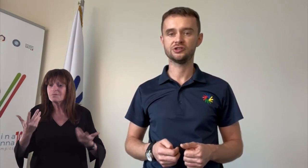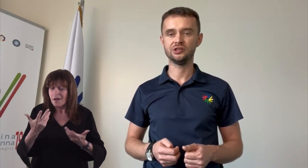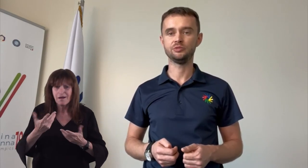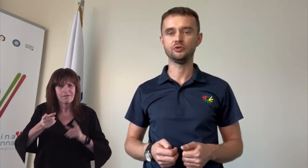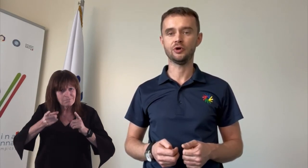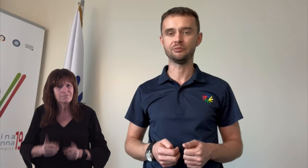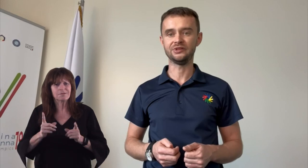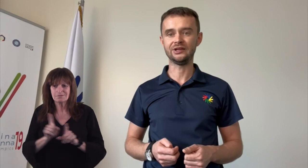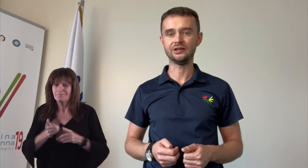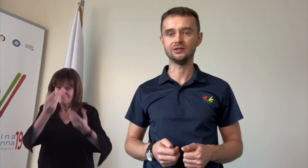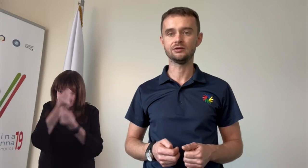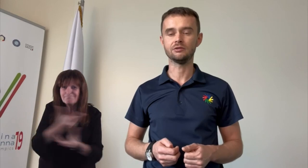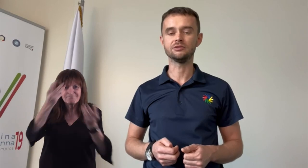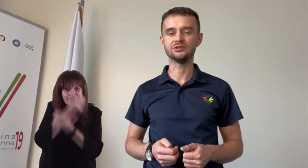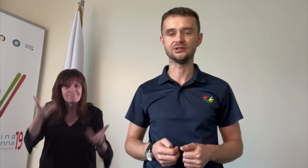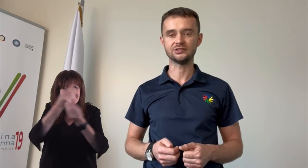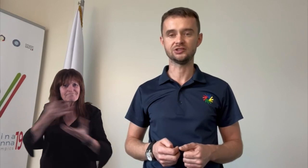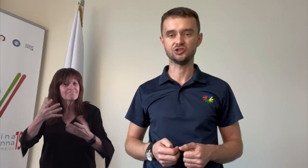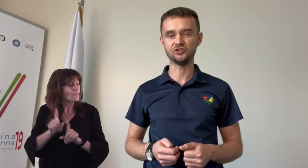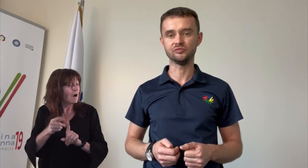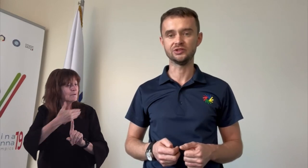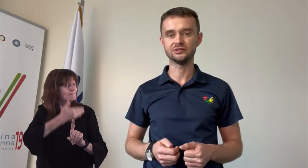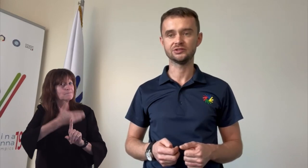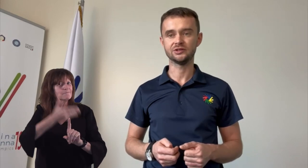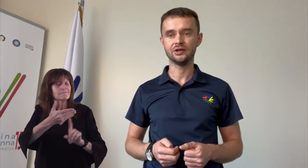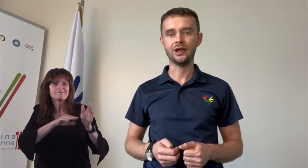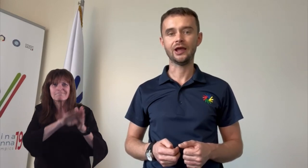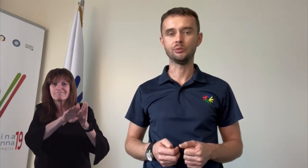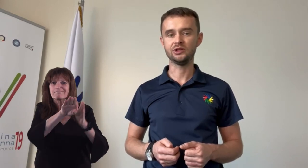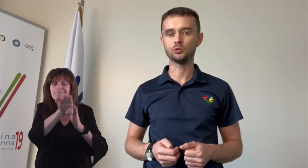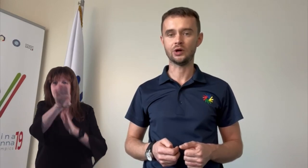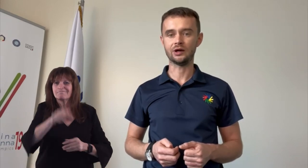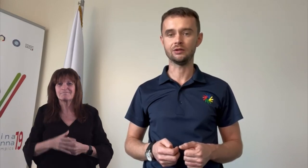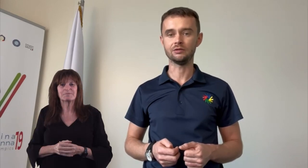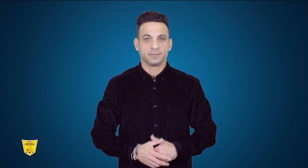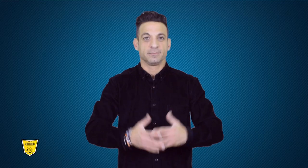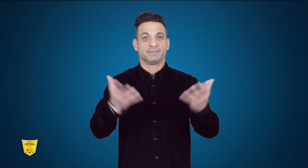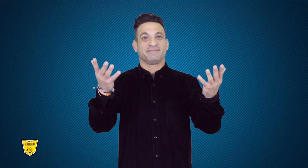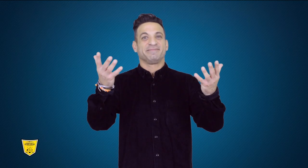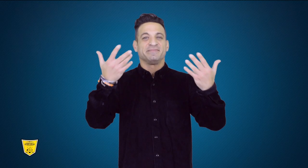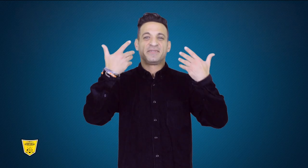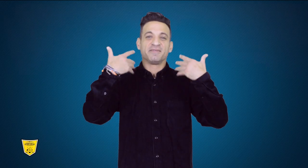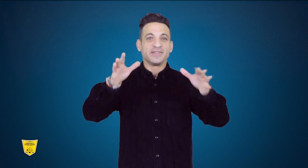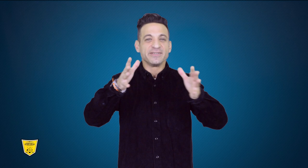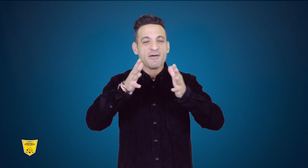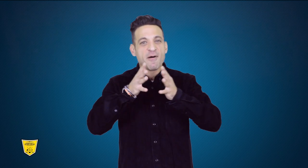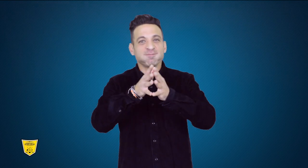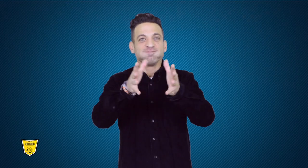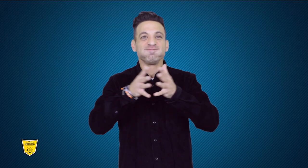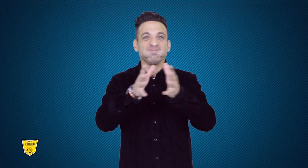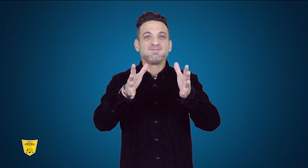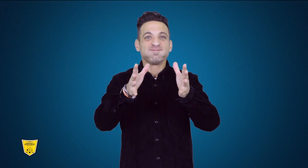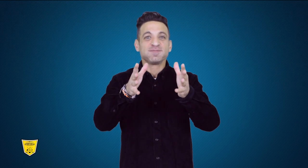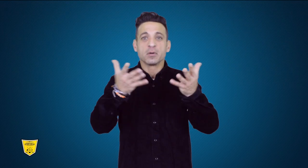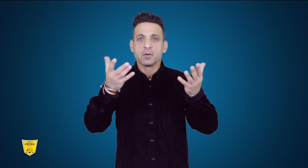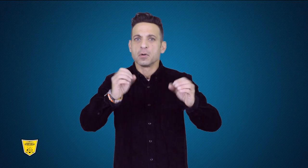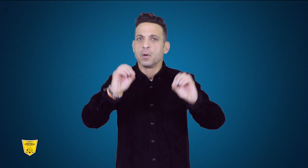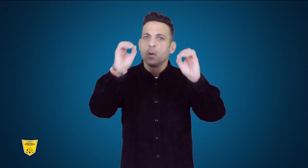We will, of course, keep you updated on the last achievements. So, here you have it!